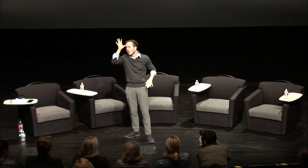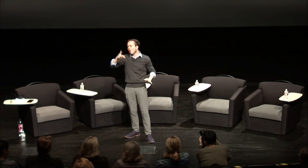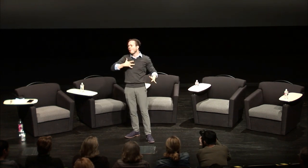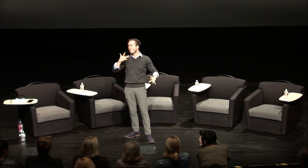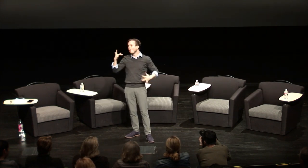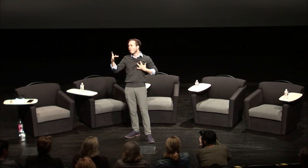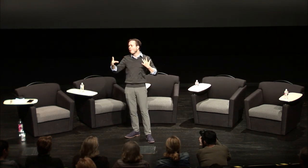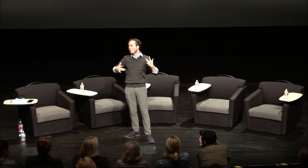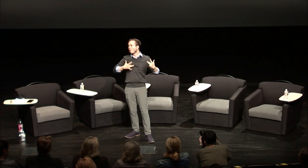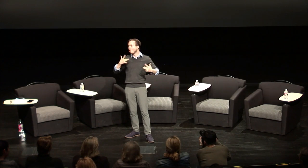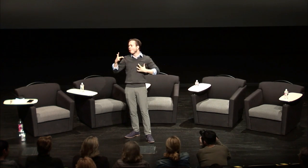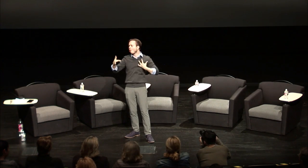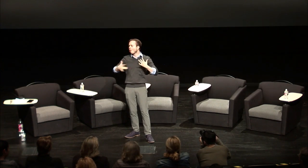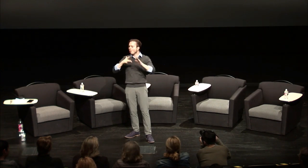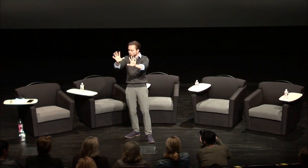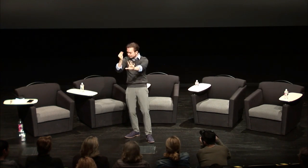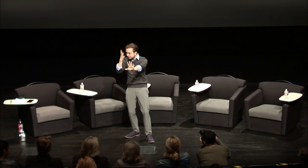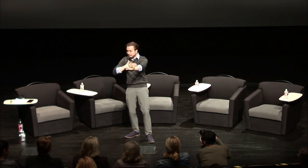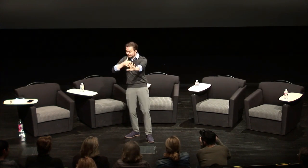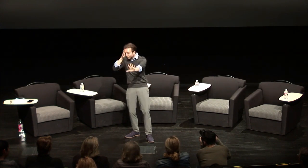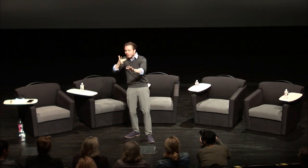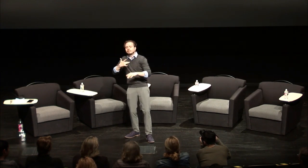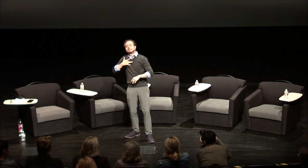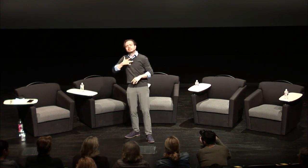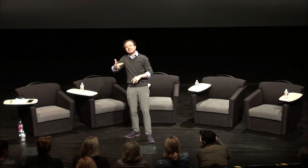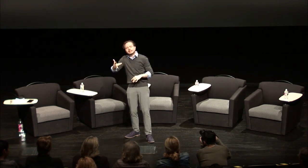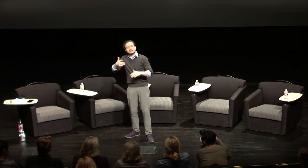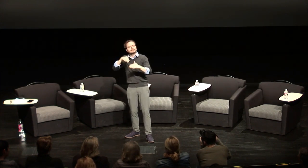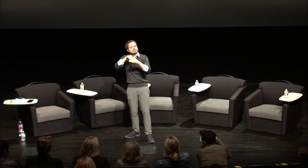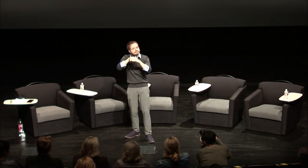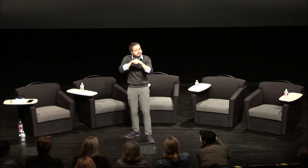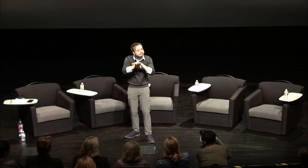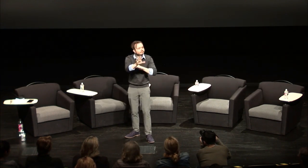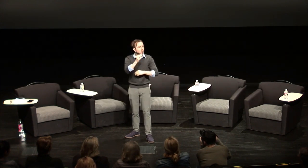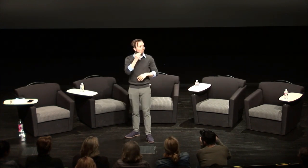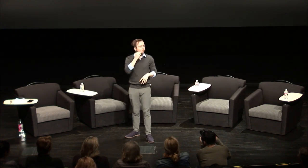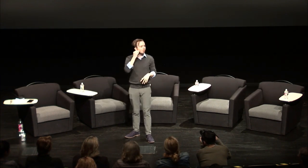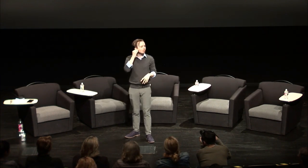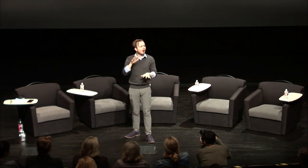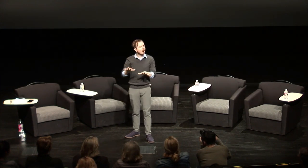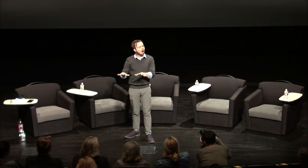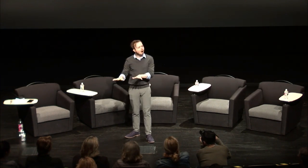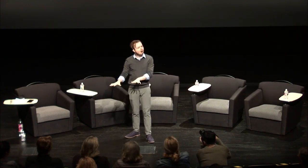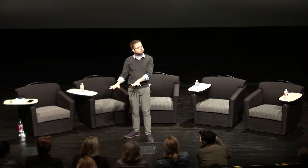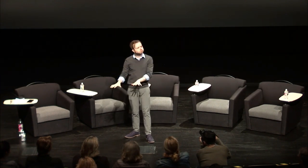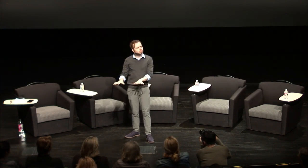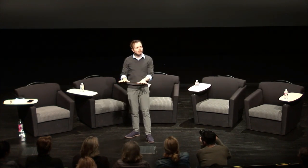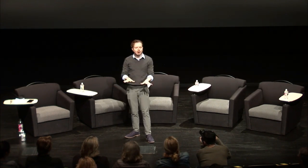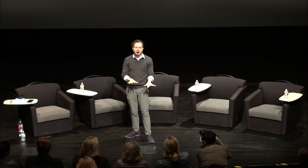he was super pumped about it so my dad was you know normally a pretty chill